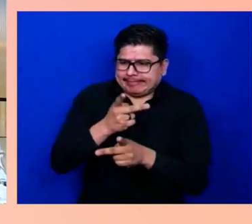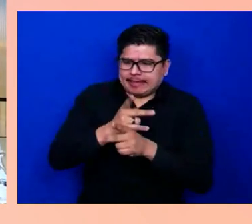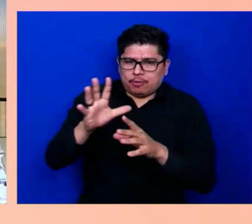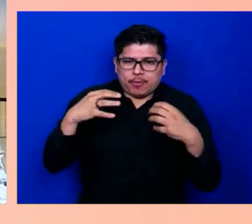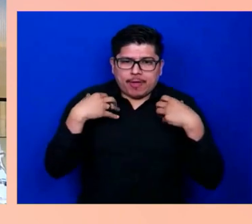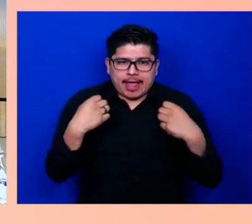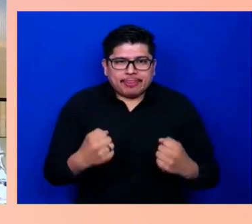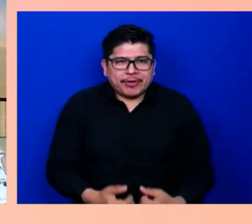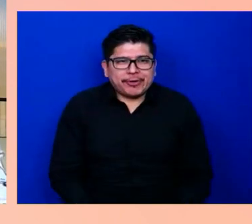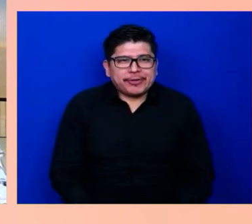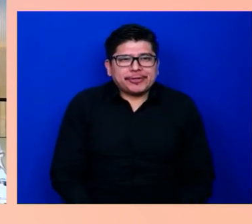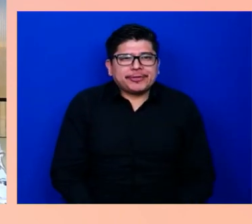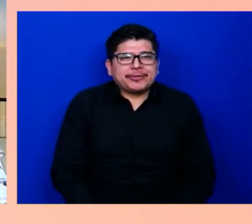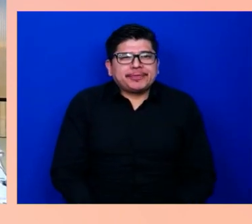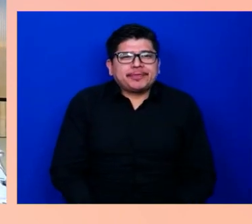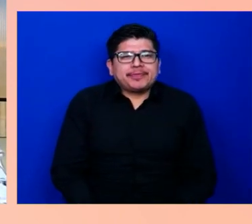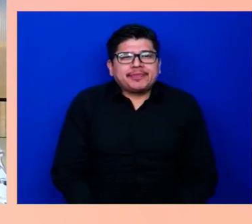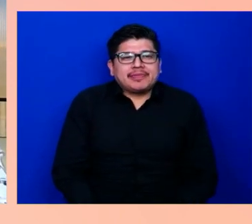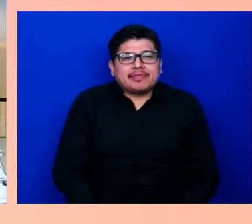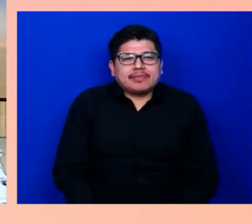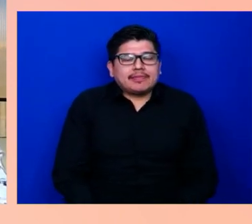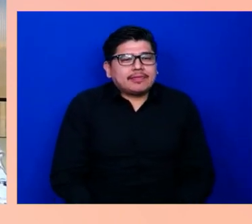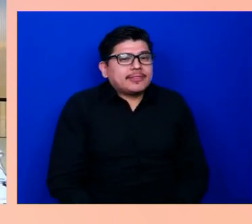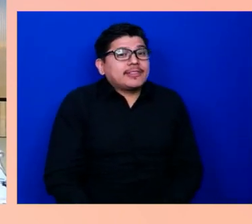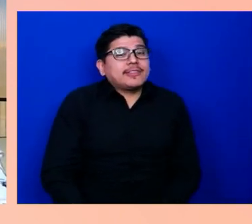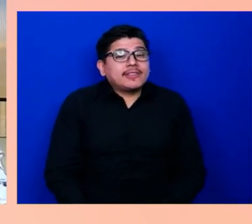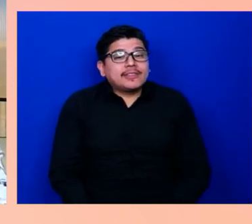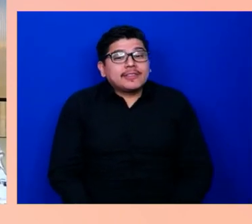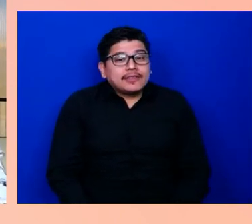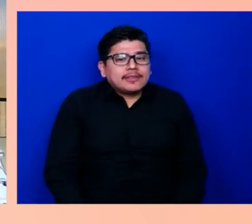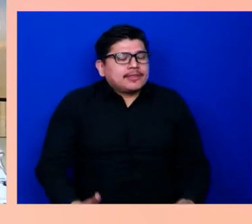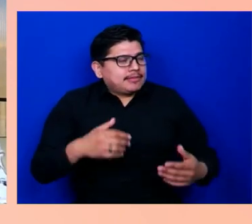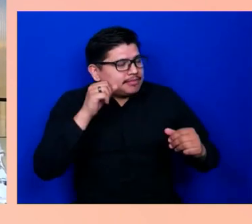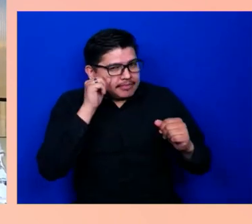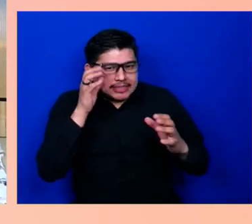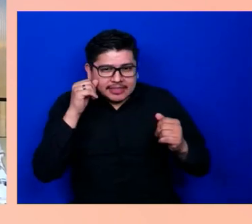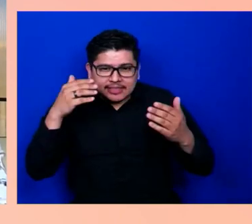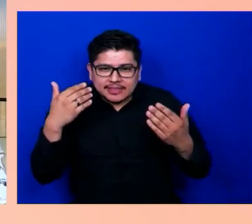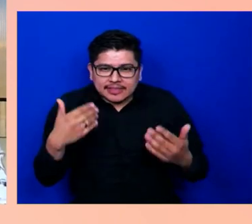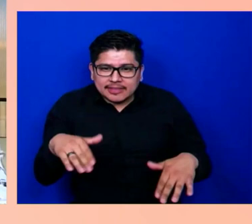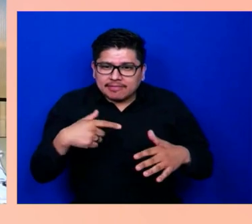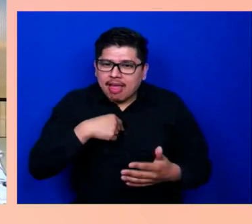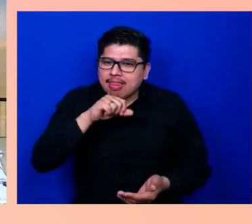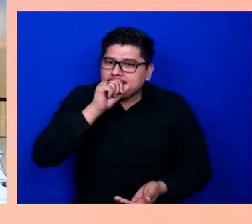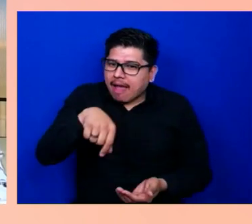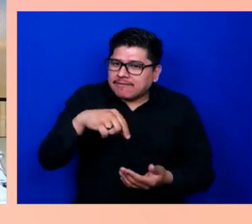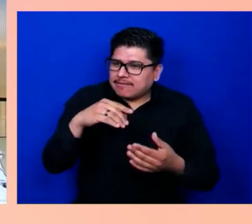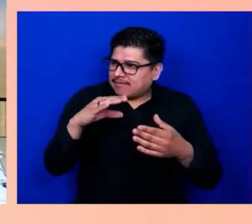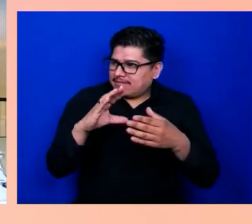That's so amazing and I love it to get it to everyone and all. I think that's got to be the right goal.